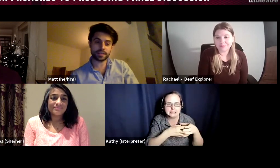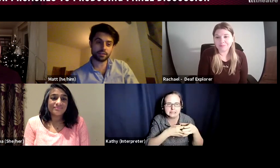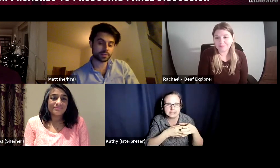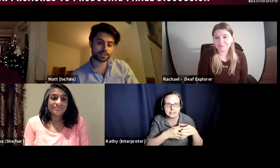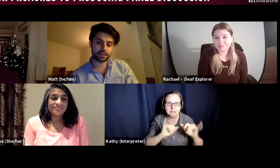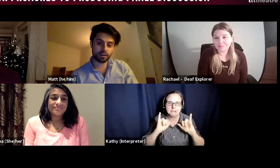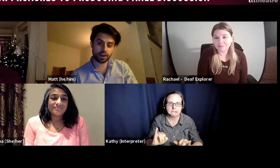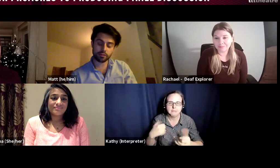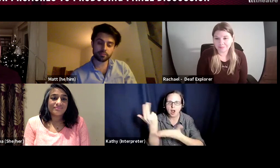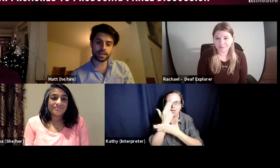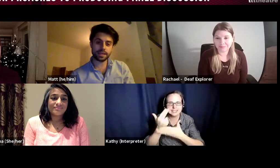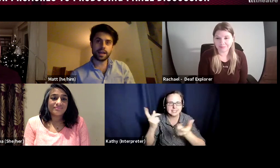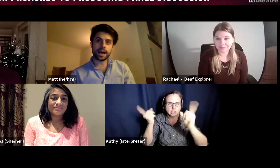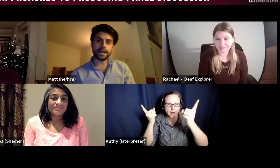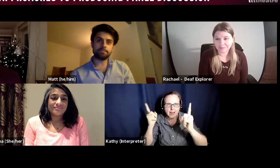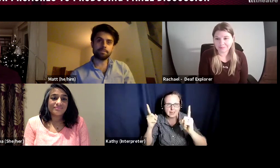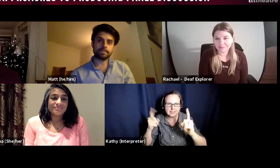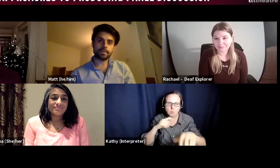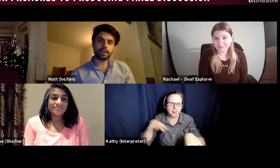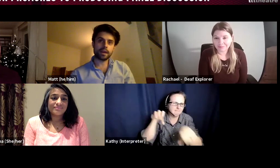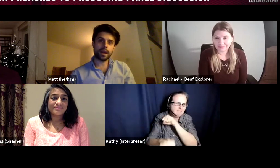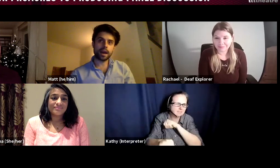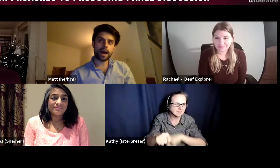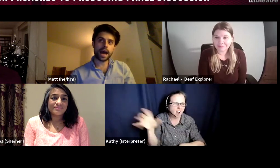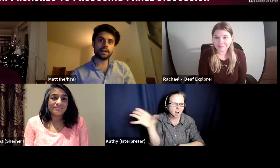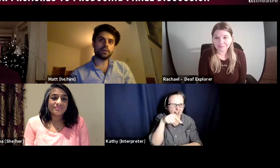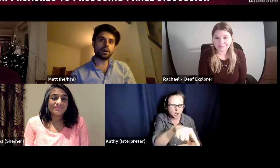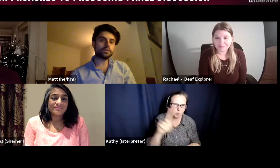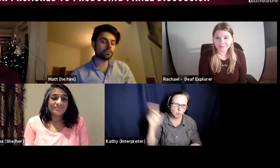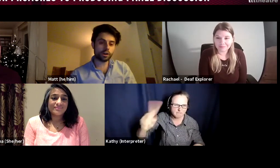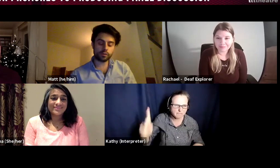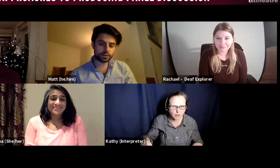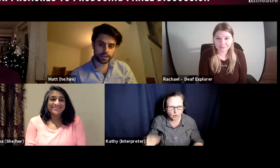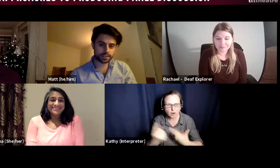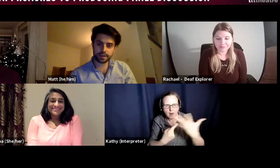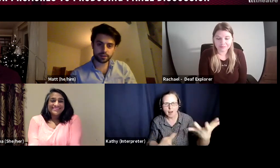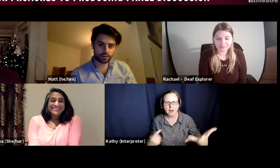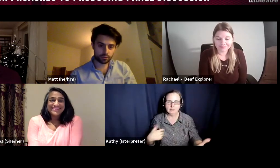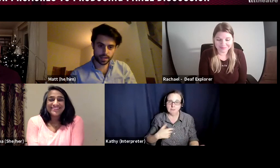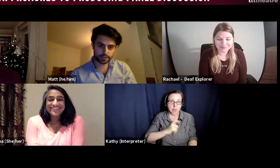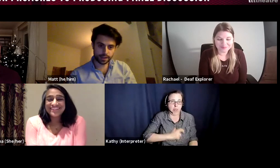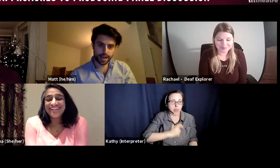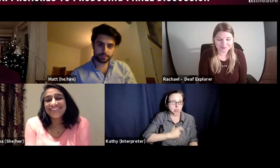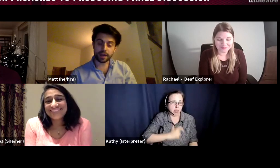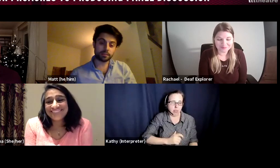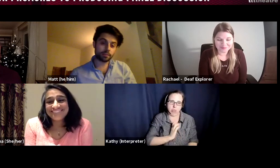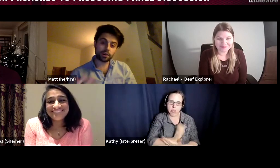a terrible mistake in hiring me! And I don't know if those feelings ever go away. I think part of